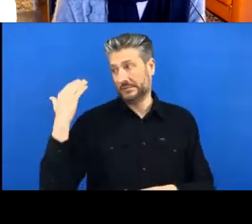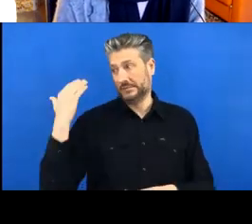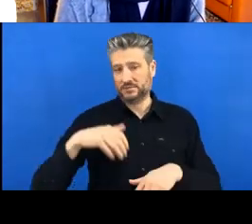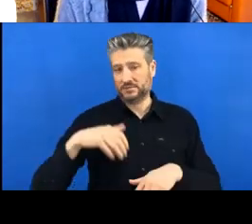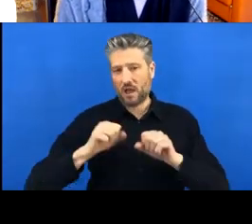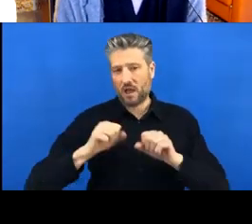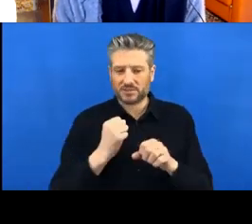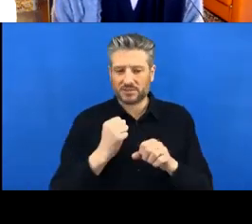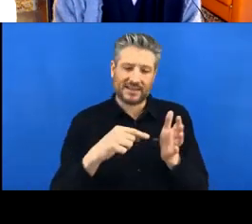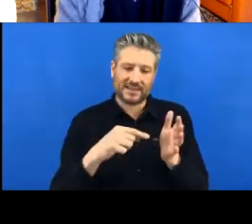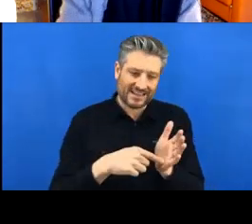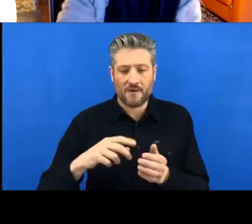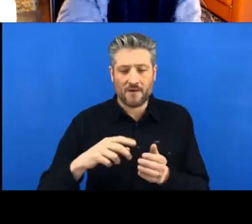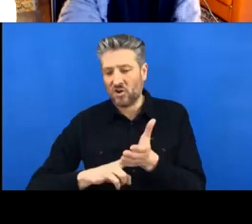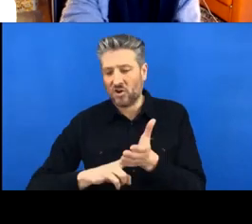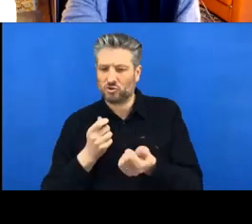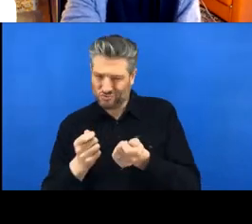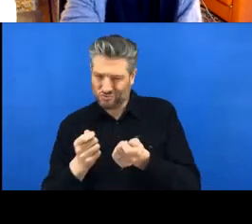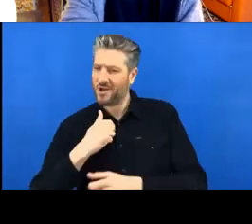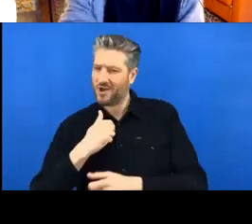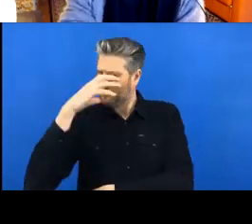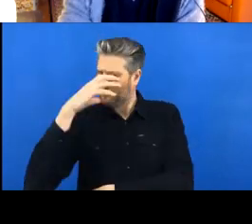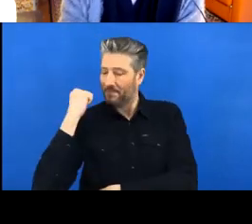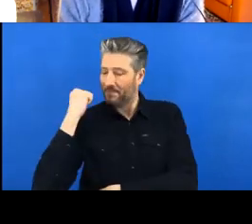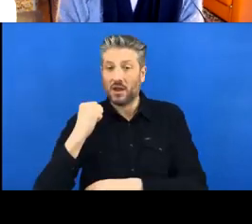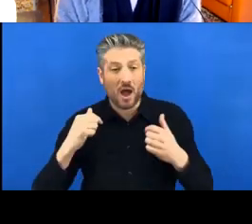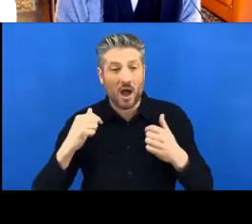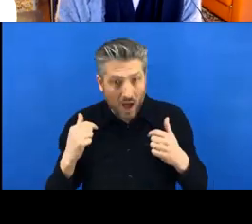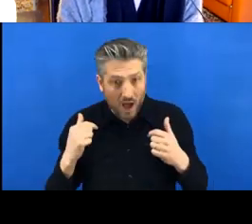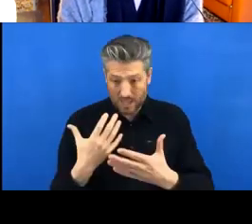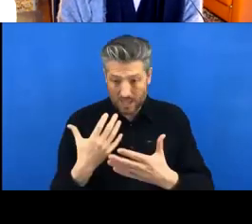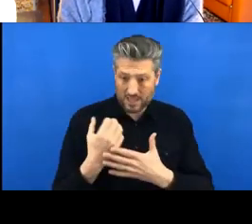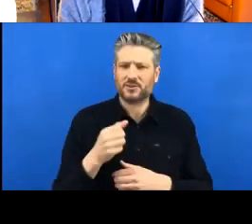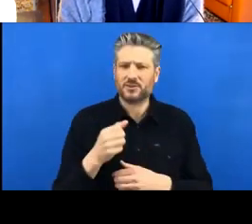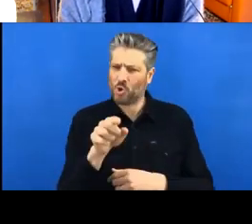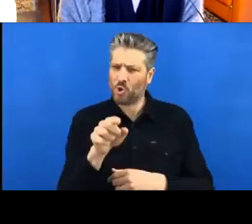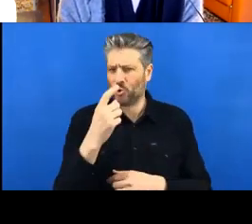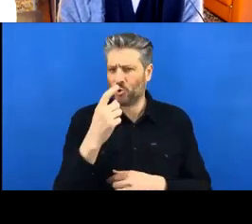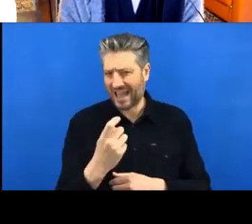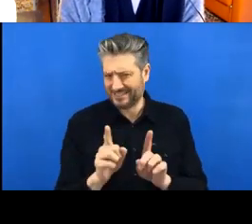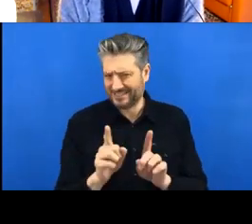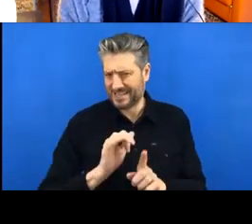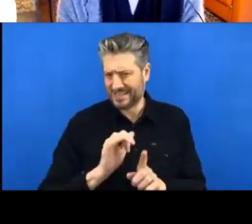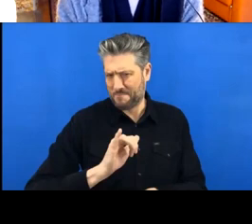then you probably can as well. I also want to say thanks to Joseph Casillas who gave me permission to